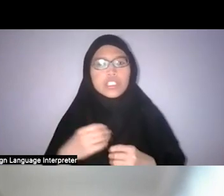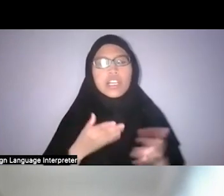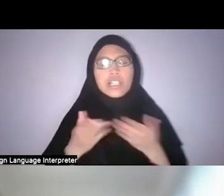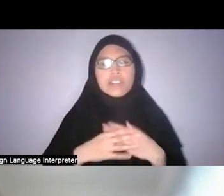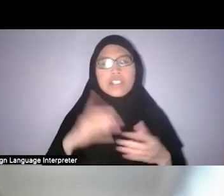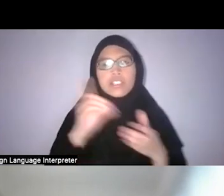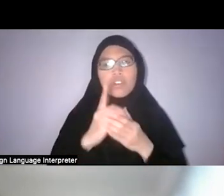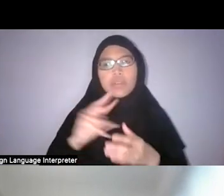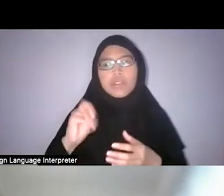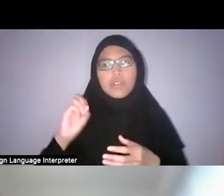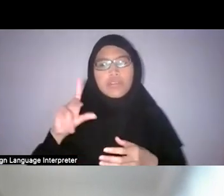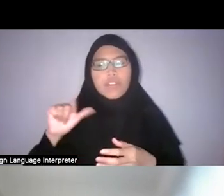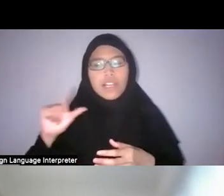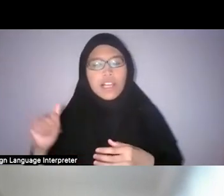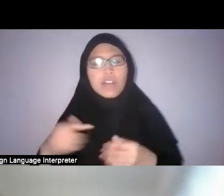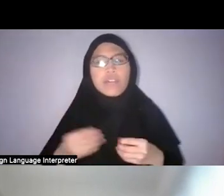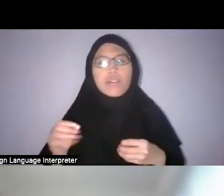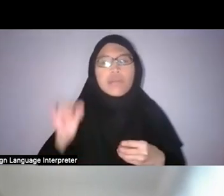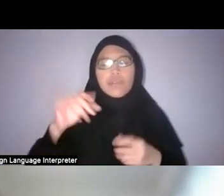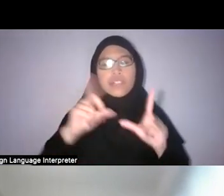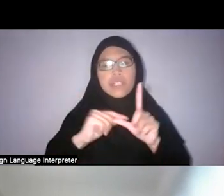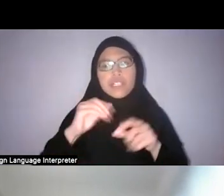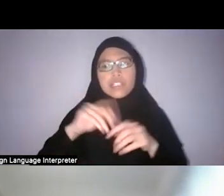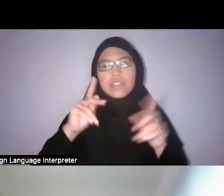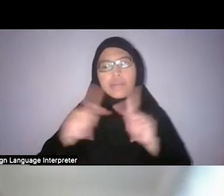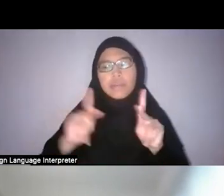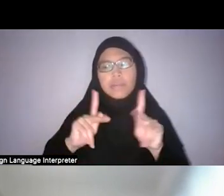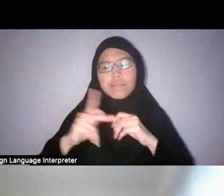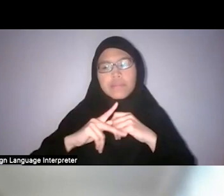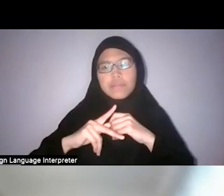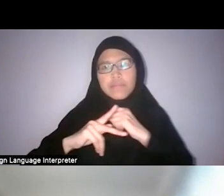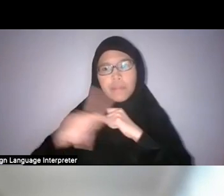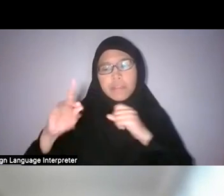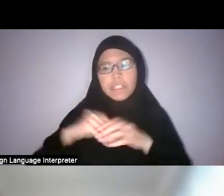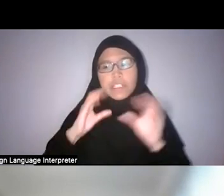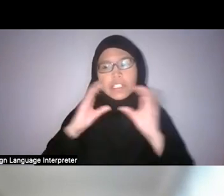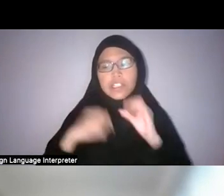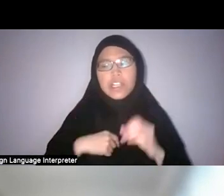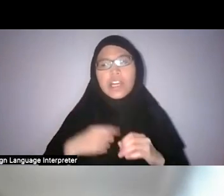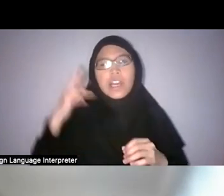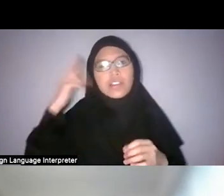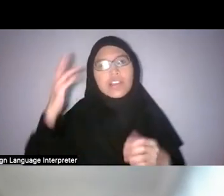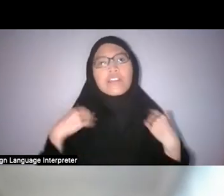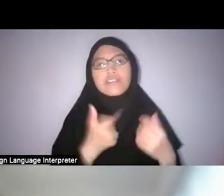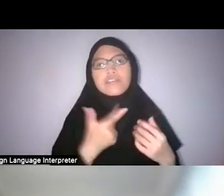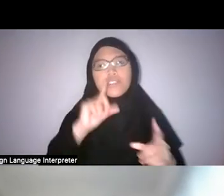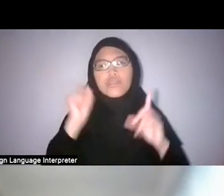We will place the link to these publications and more in the chat. I realised there were quite a few questions about the forests,